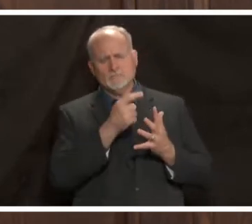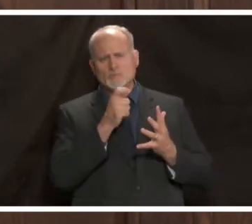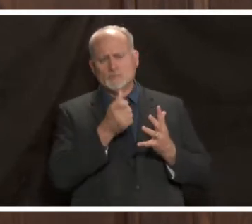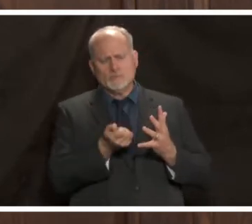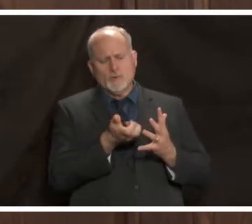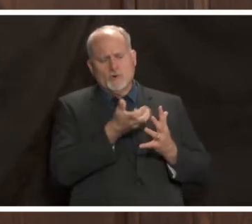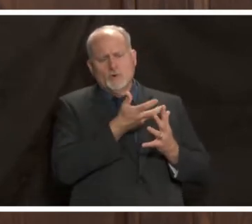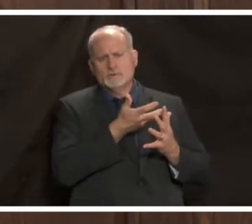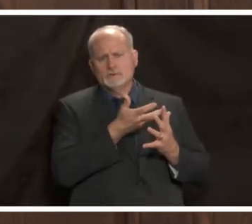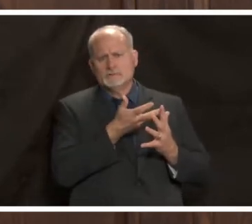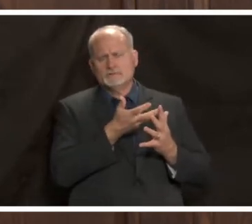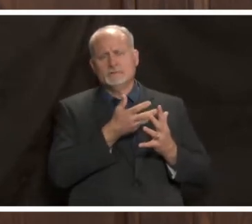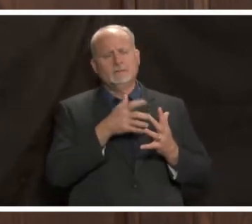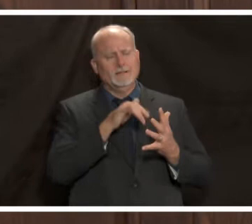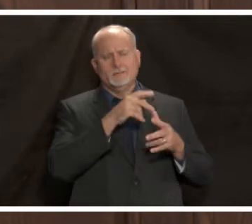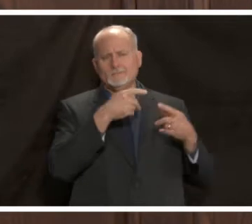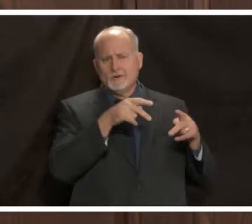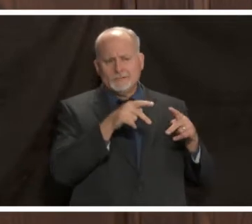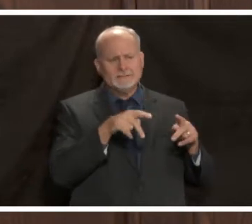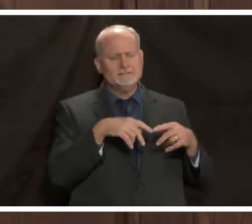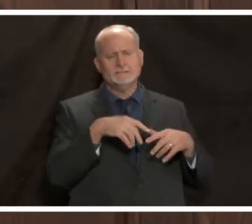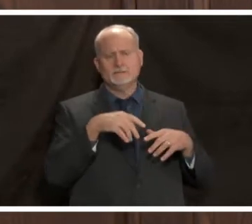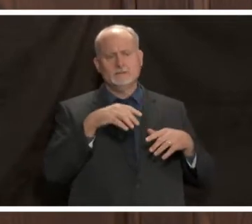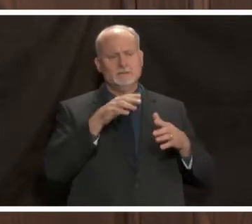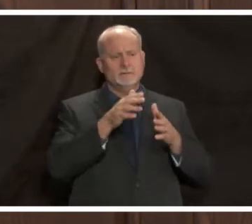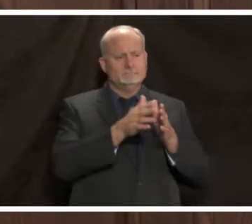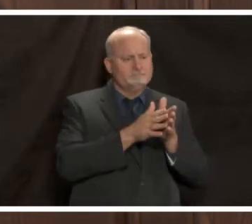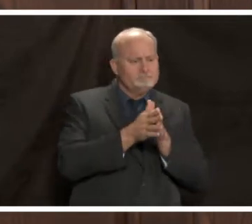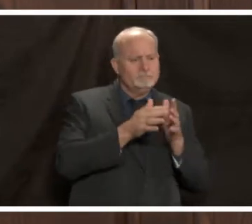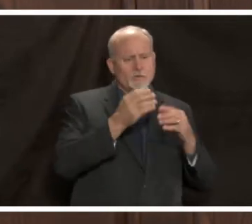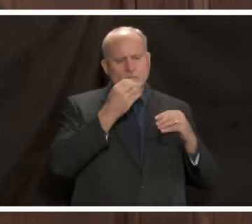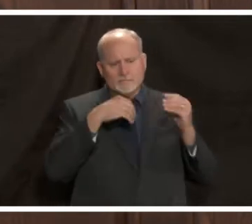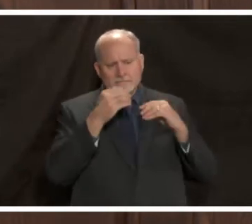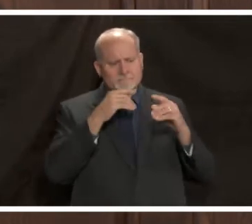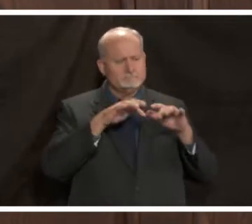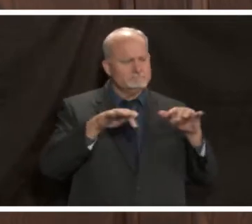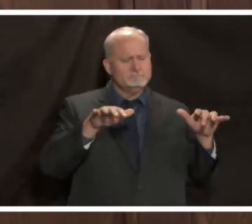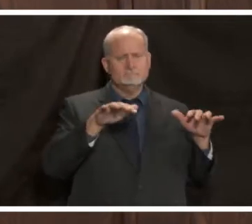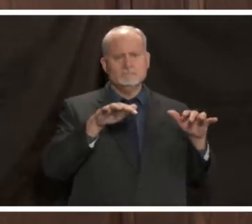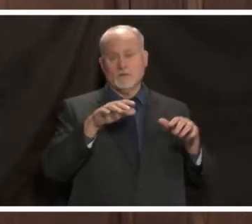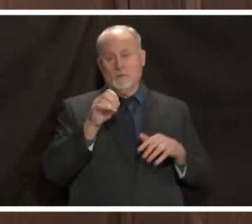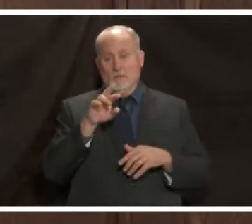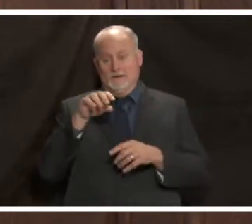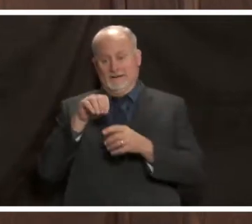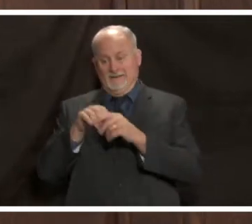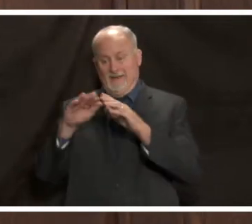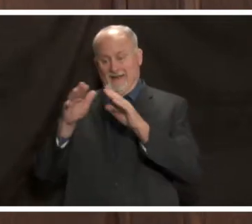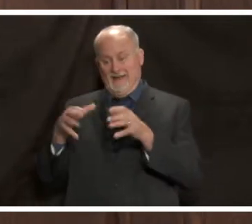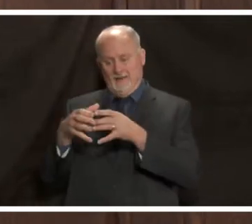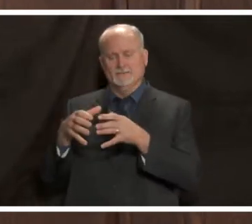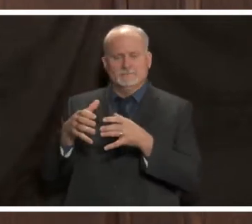such as parties receptions or spread within households which is often hard to avoid